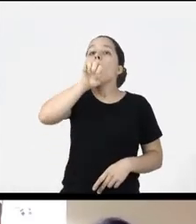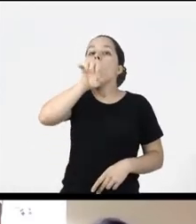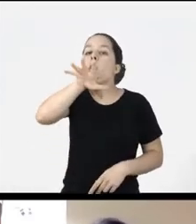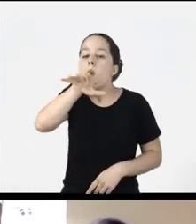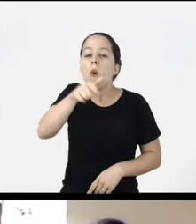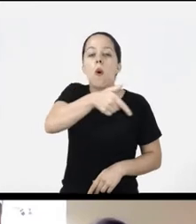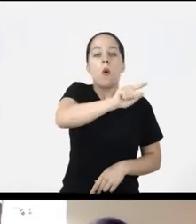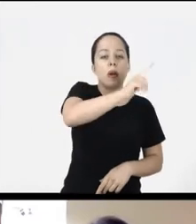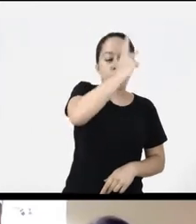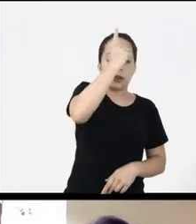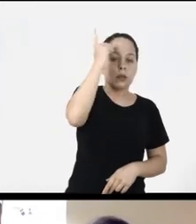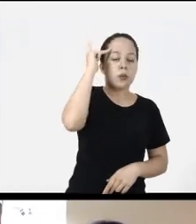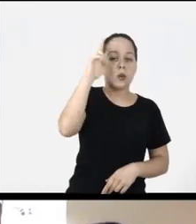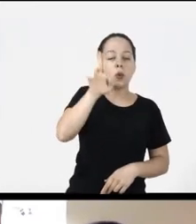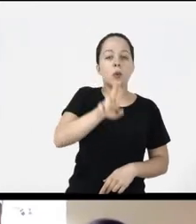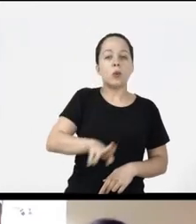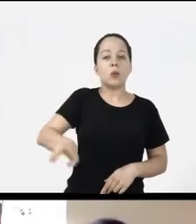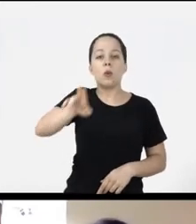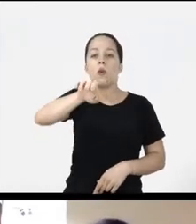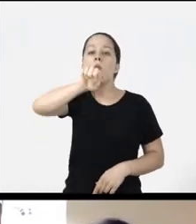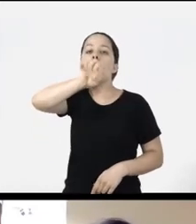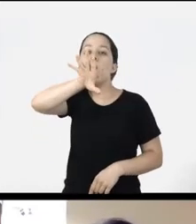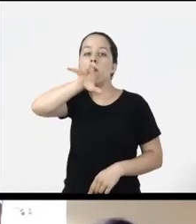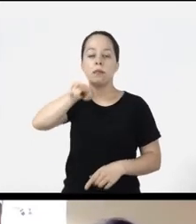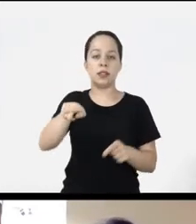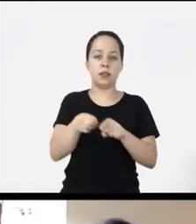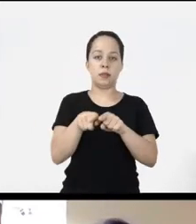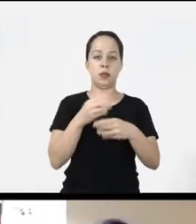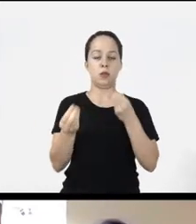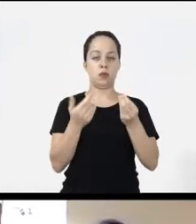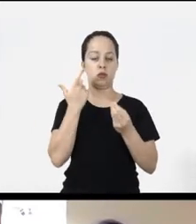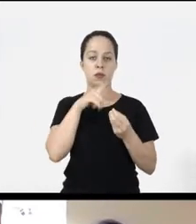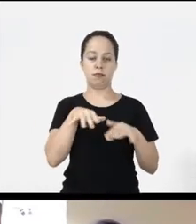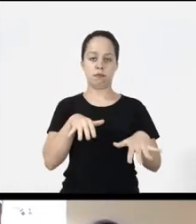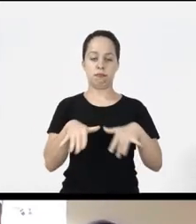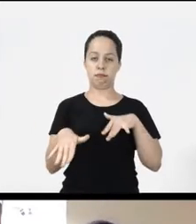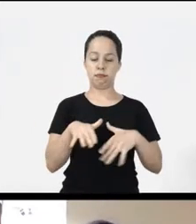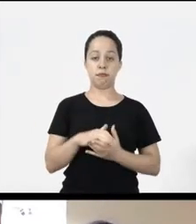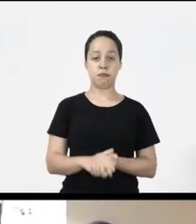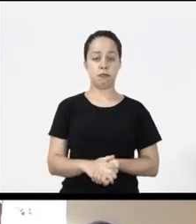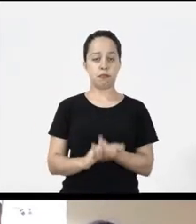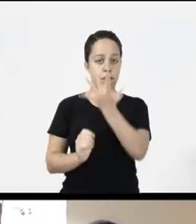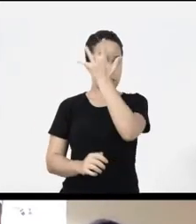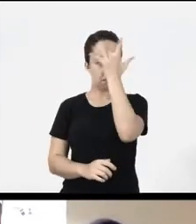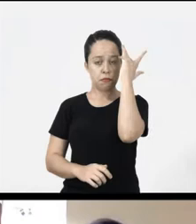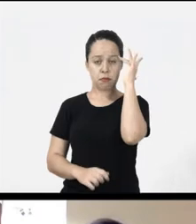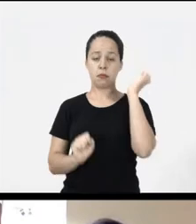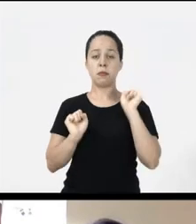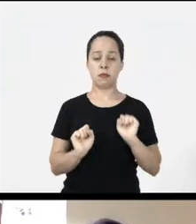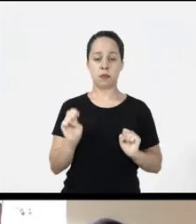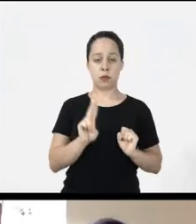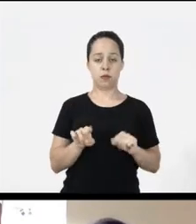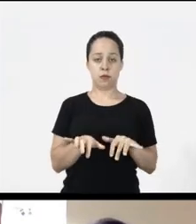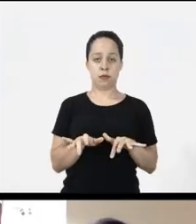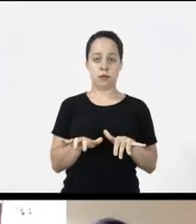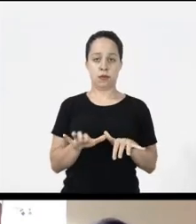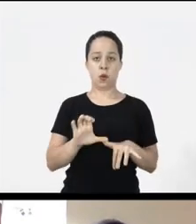and an image of another person using the soup trigger as people can also use a keyboard